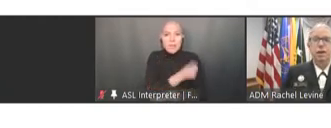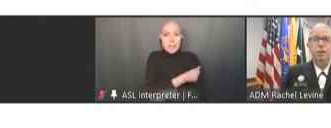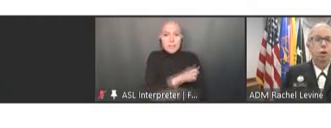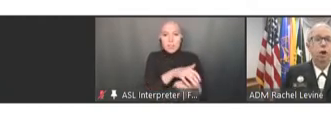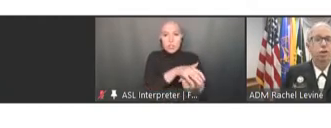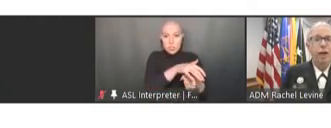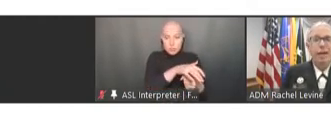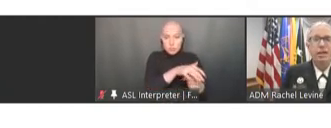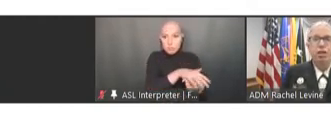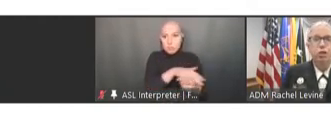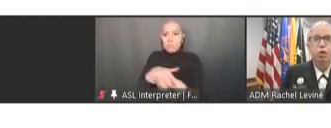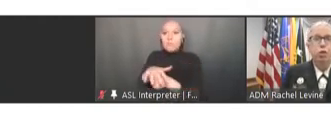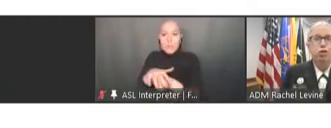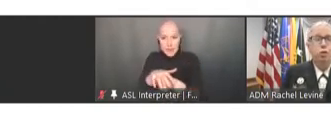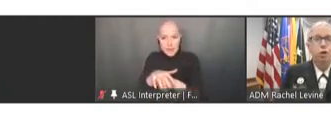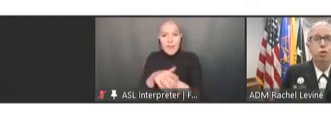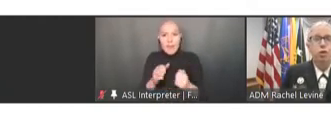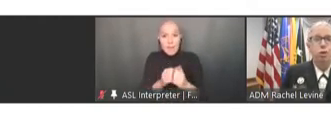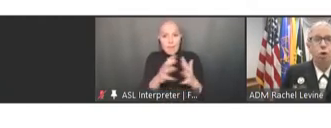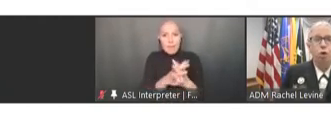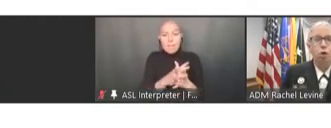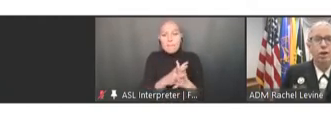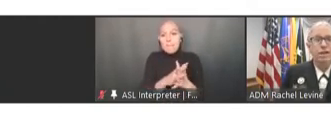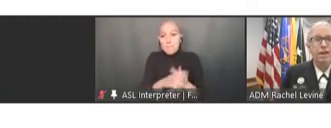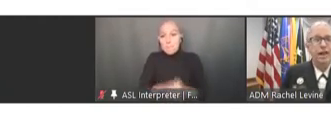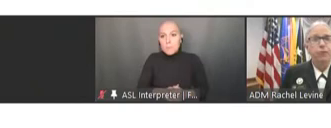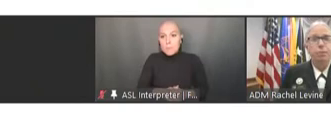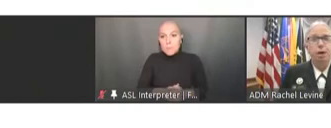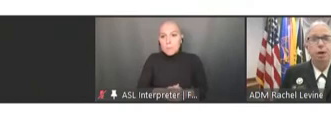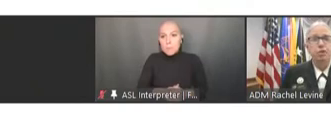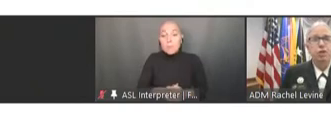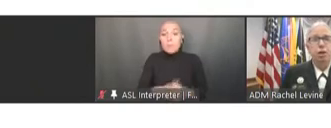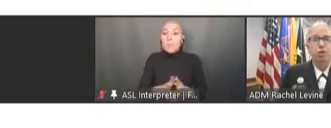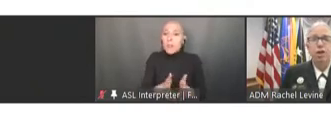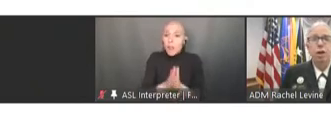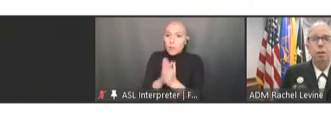and we're also asking schools to work with their local and state health departments to host